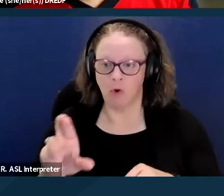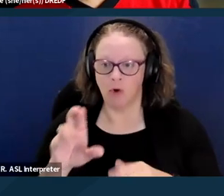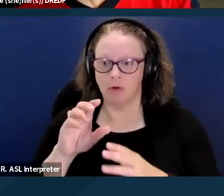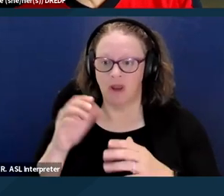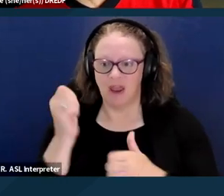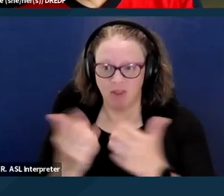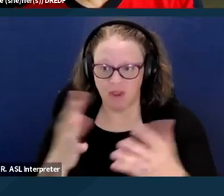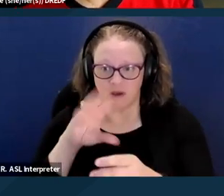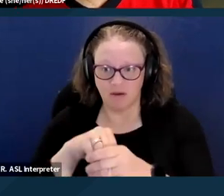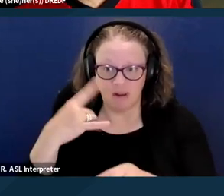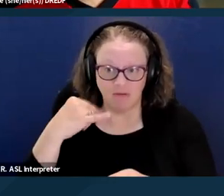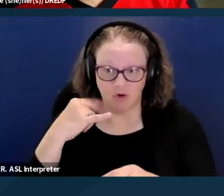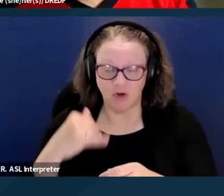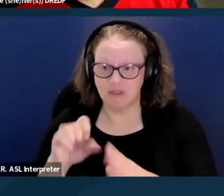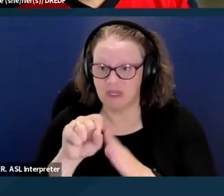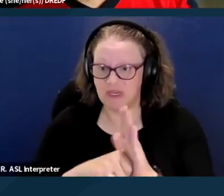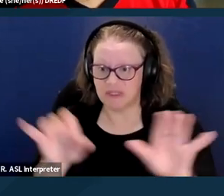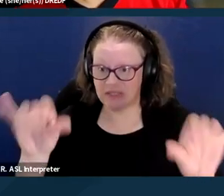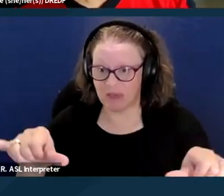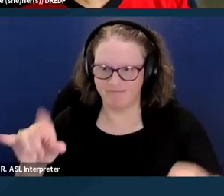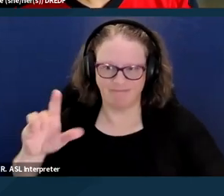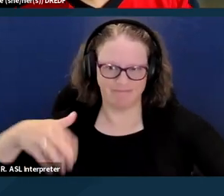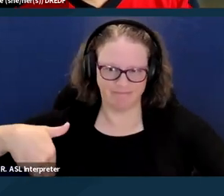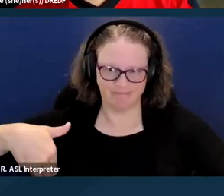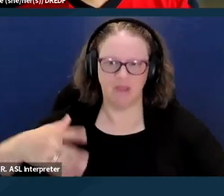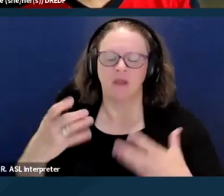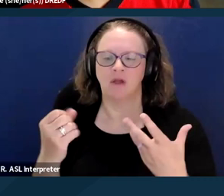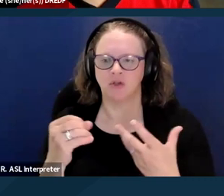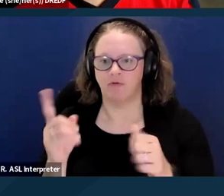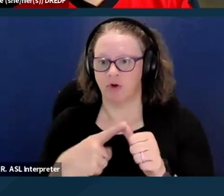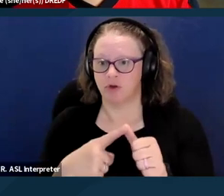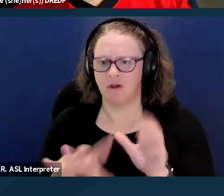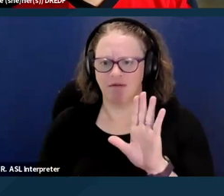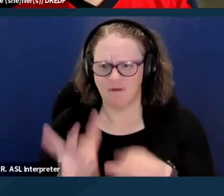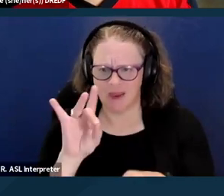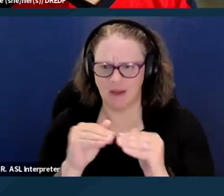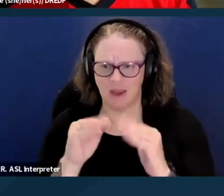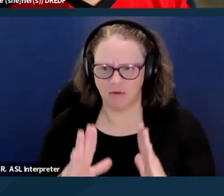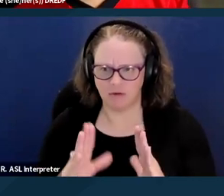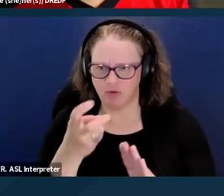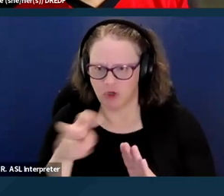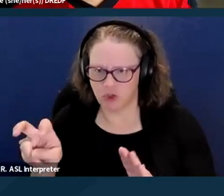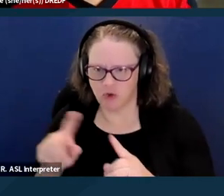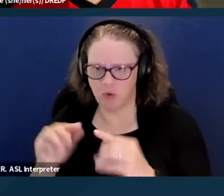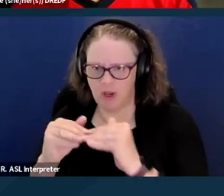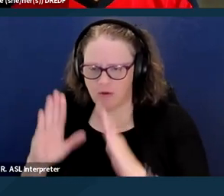So a key one is just finding housing, transitioning into housing, and getting help with the applications,